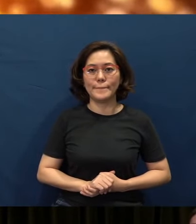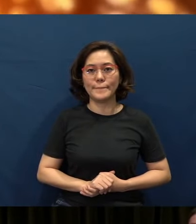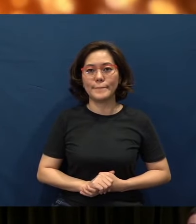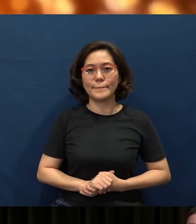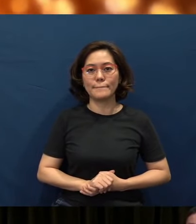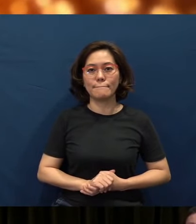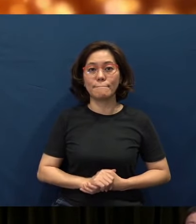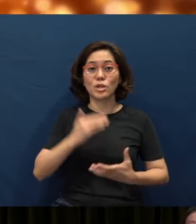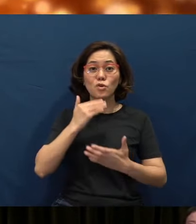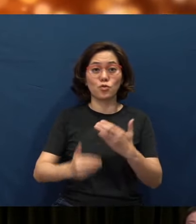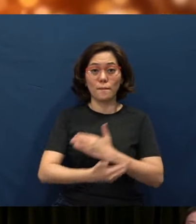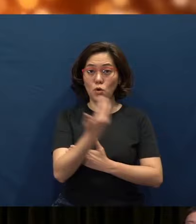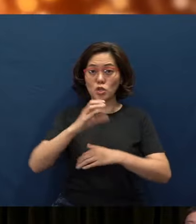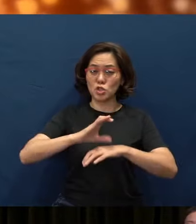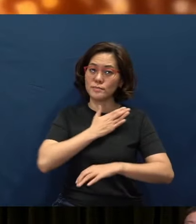Good morning, church. Please be seated.